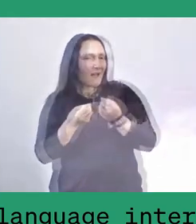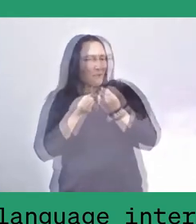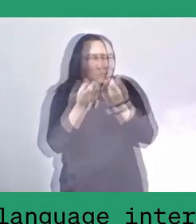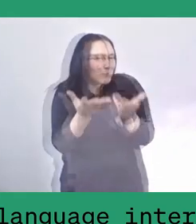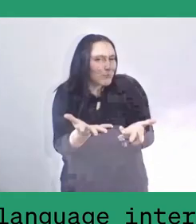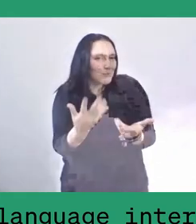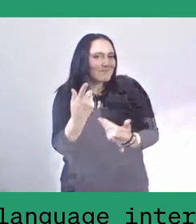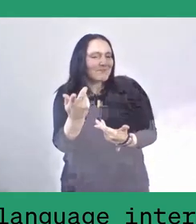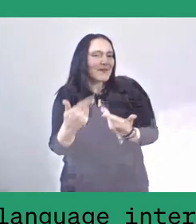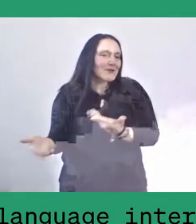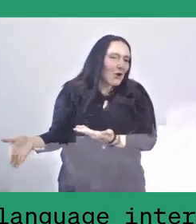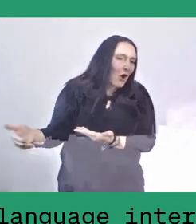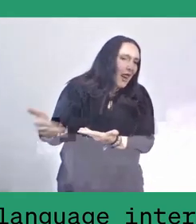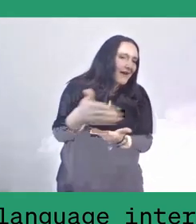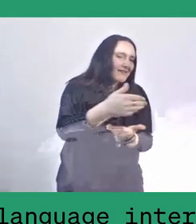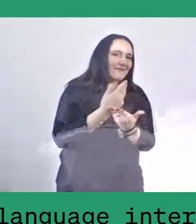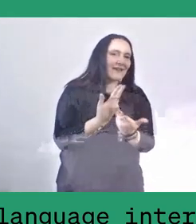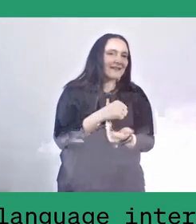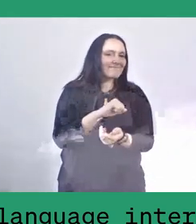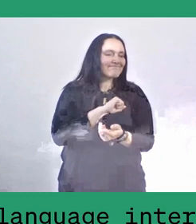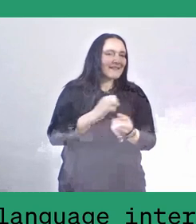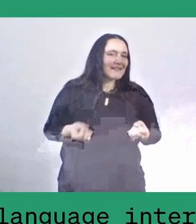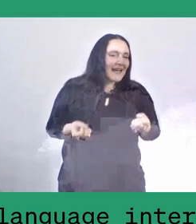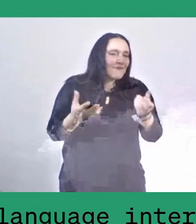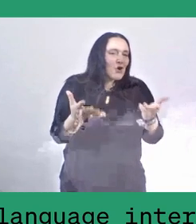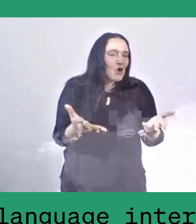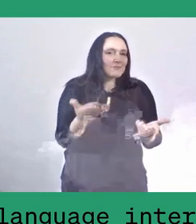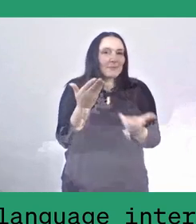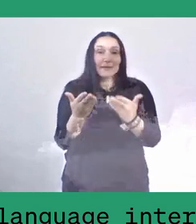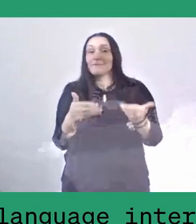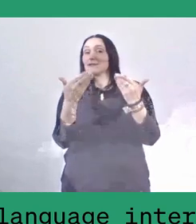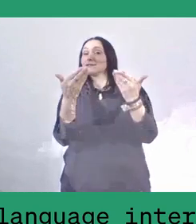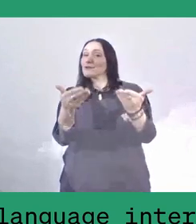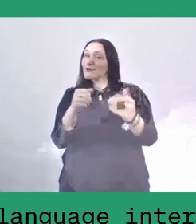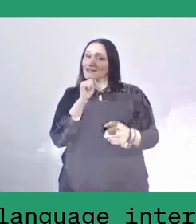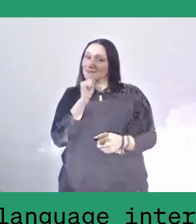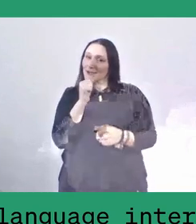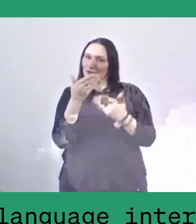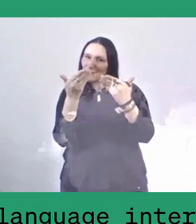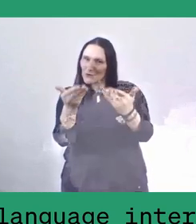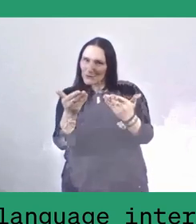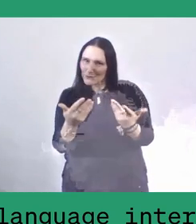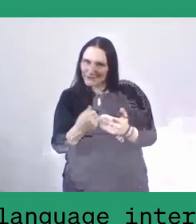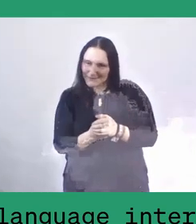towards the collective efforts that you have done. The microphone is yours. Thank you.